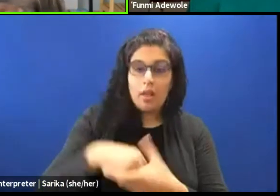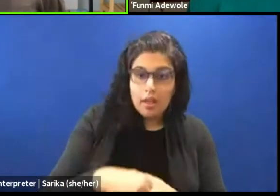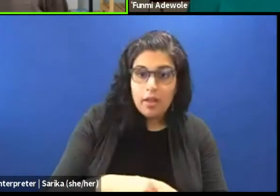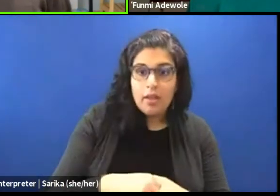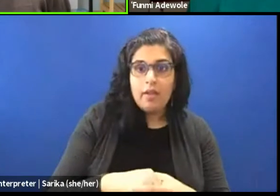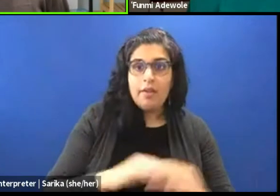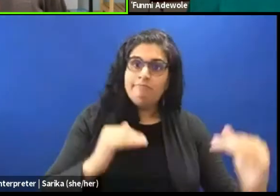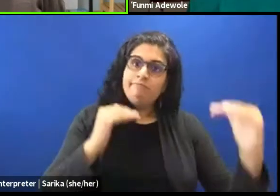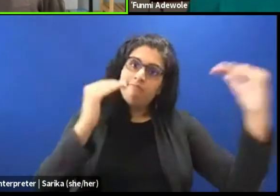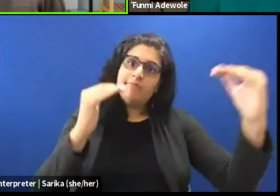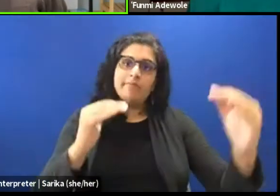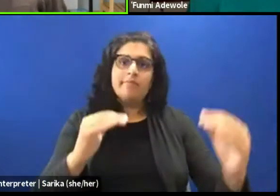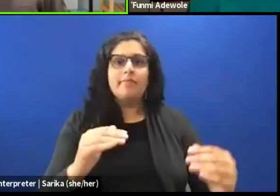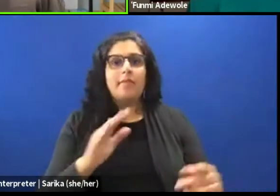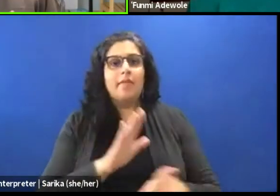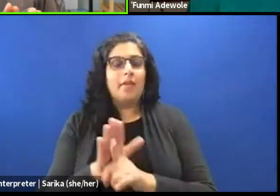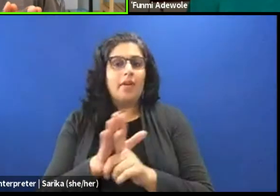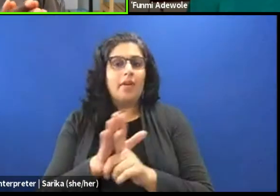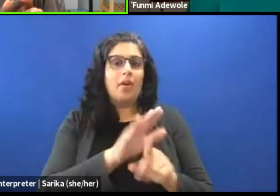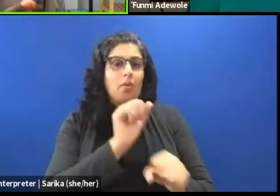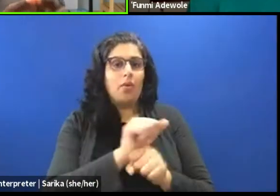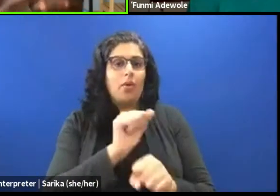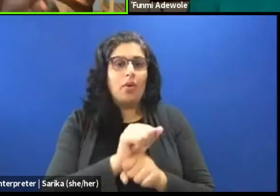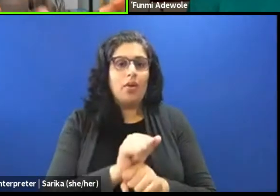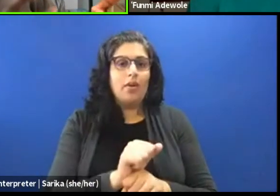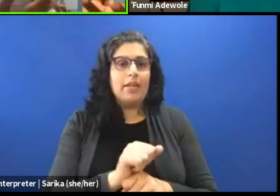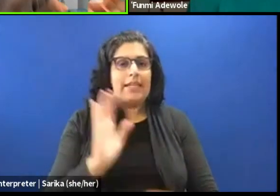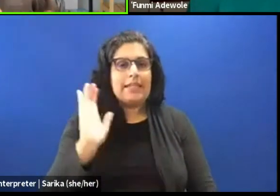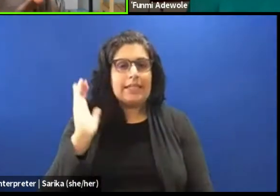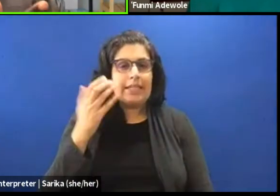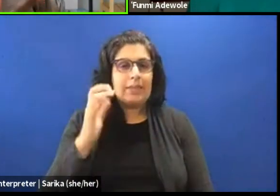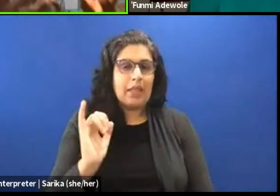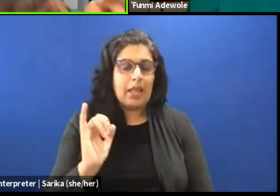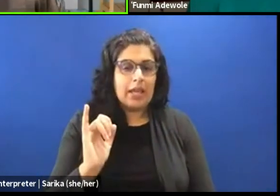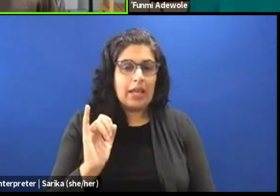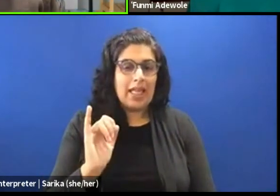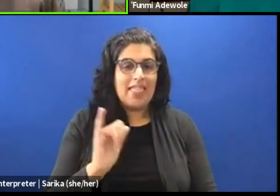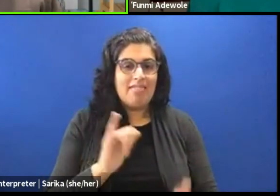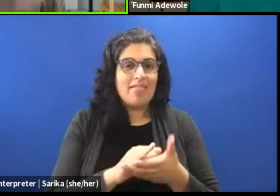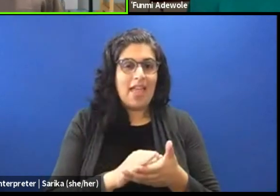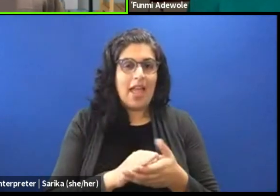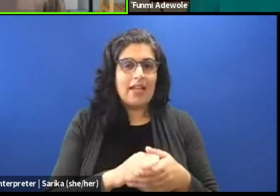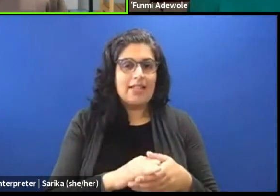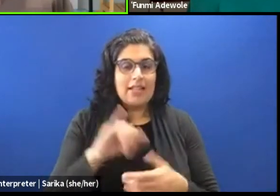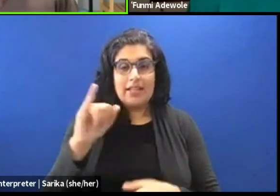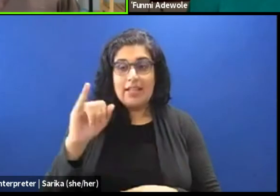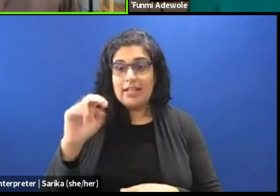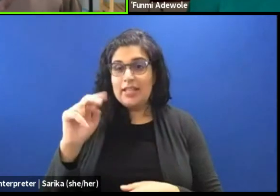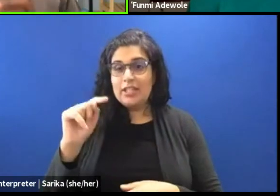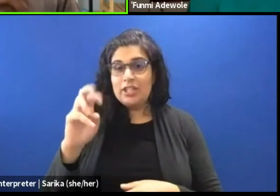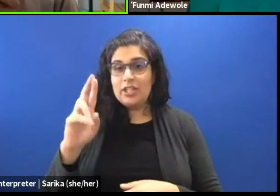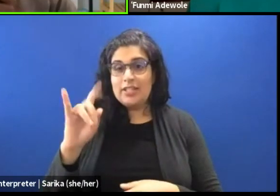It sounds to me when I am hearing is that, that interdisciplinary lens is very clinical.